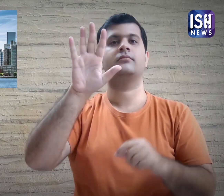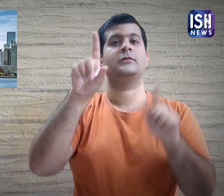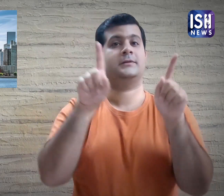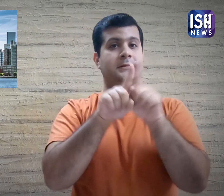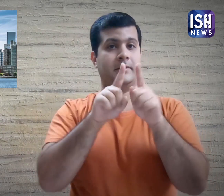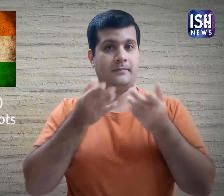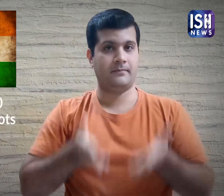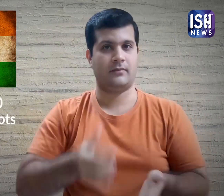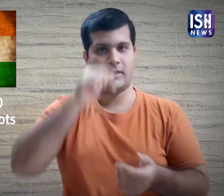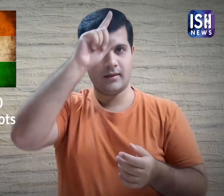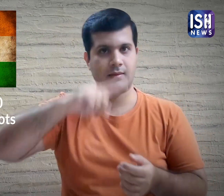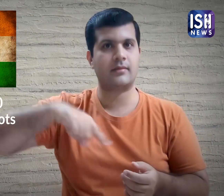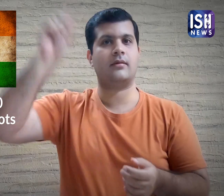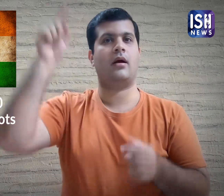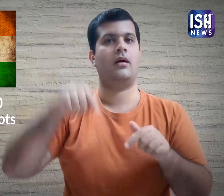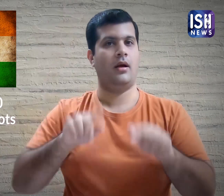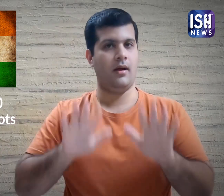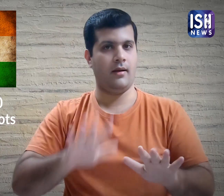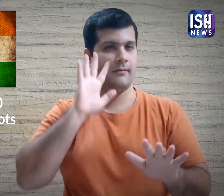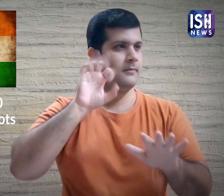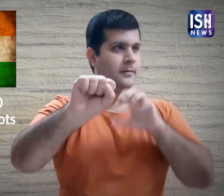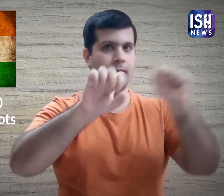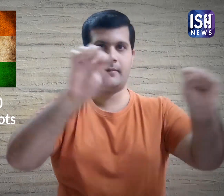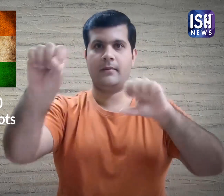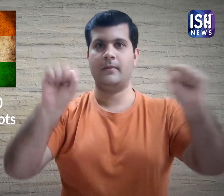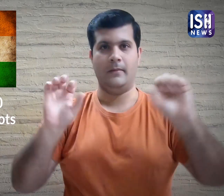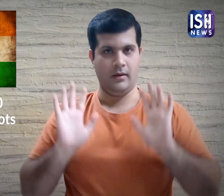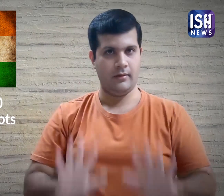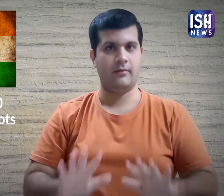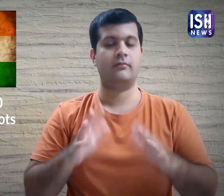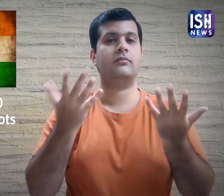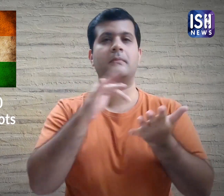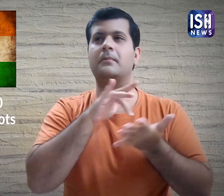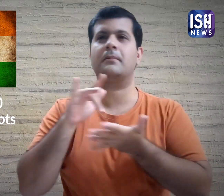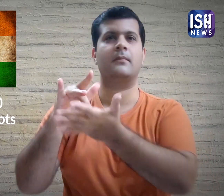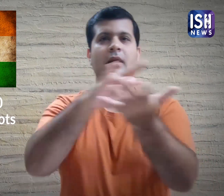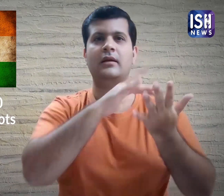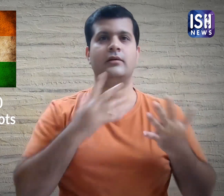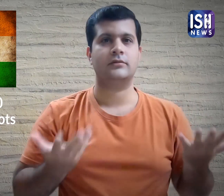Similarly, even India has identified hotspots. They are